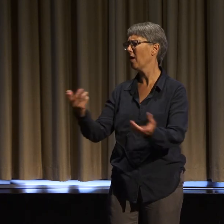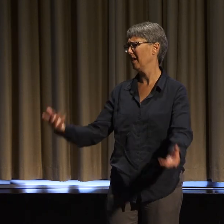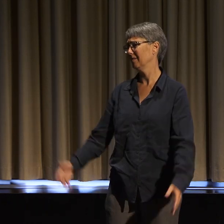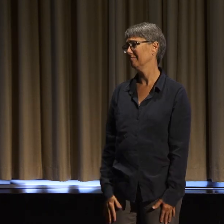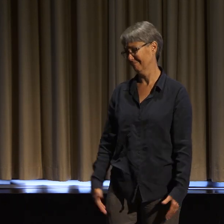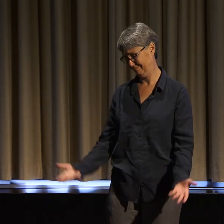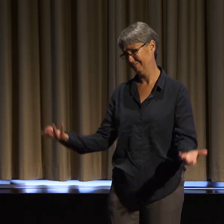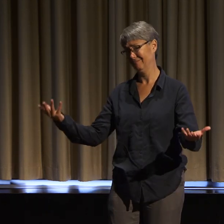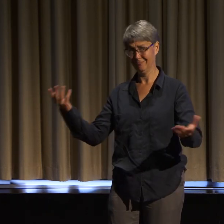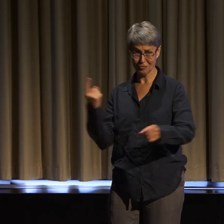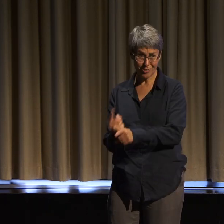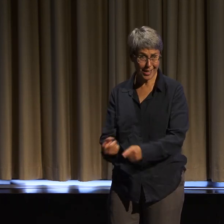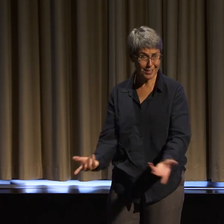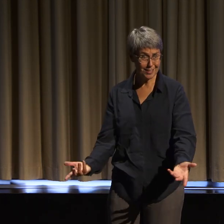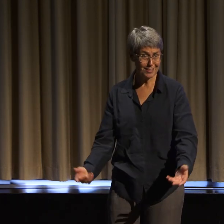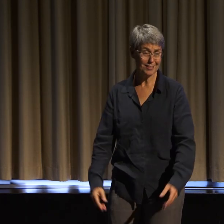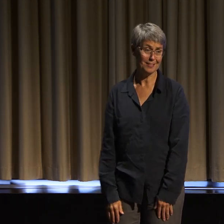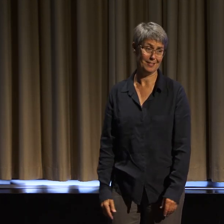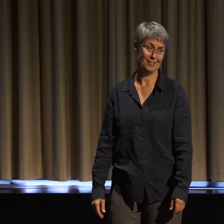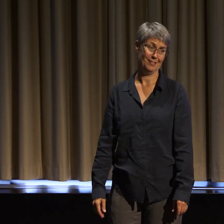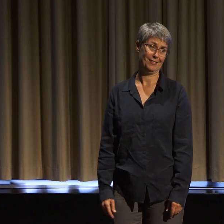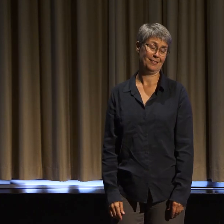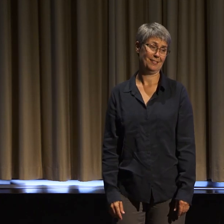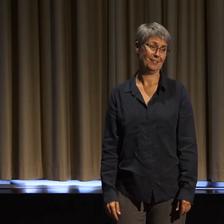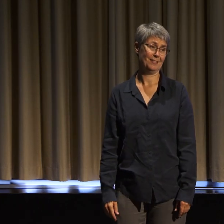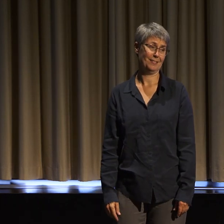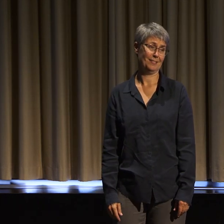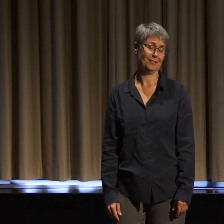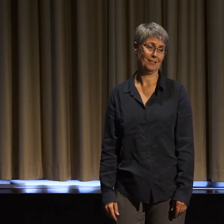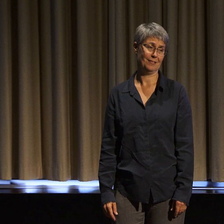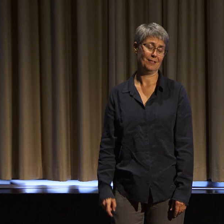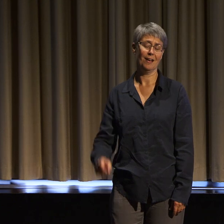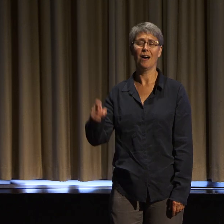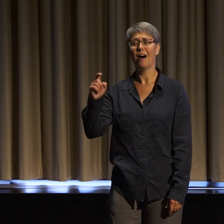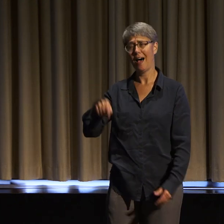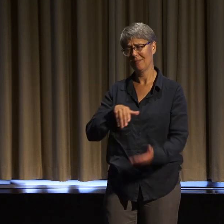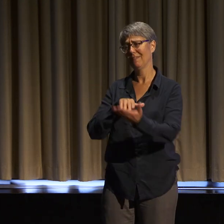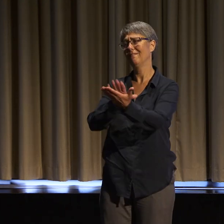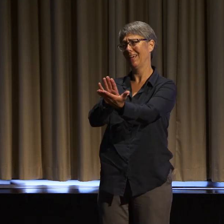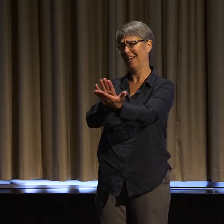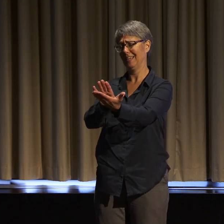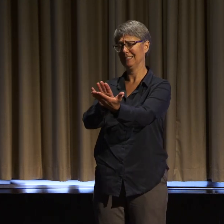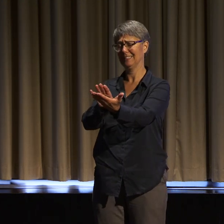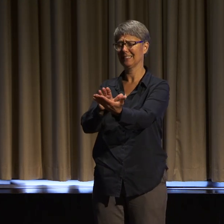If we can't practice addressing the hard things between each other, then how will we ever